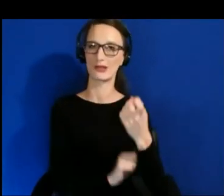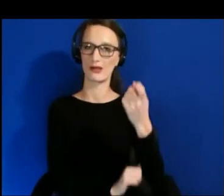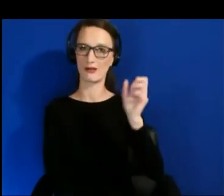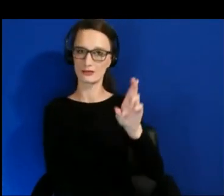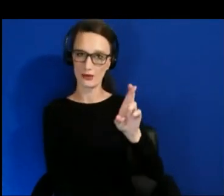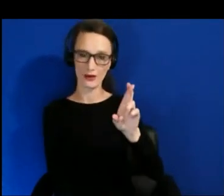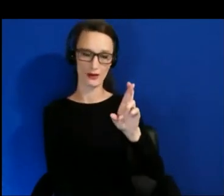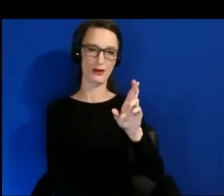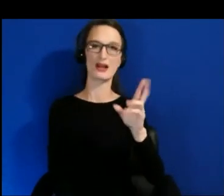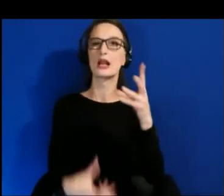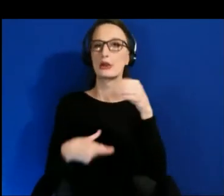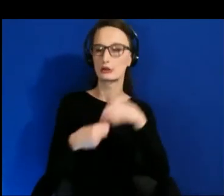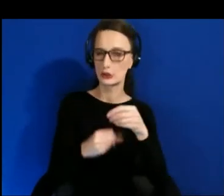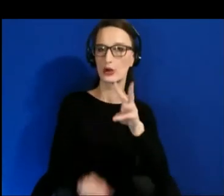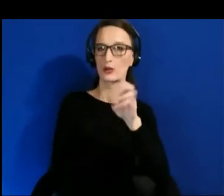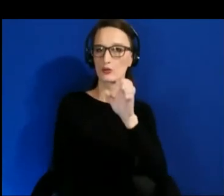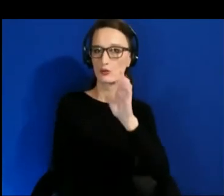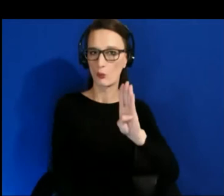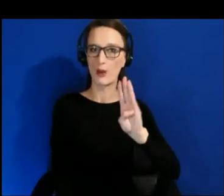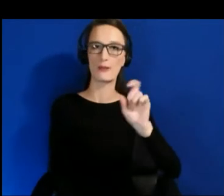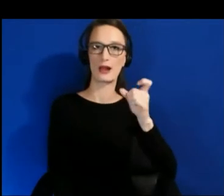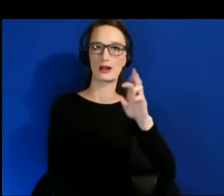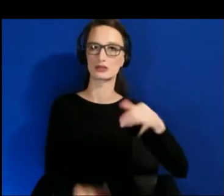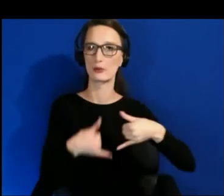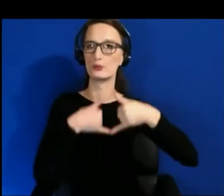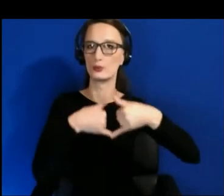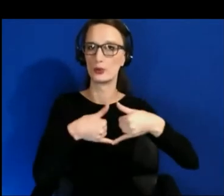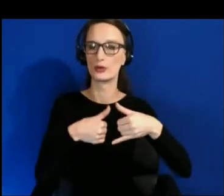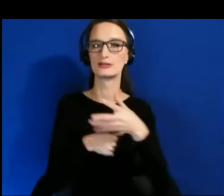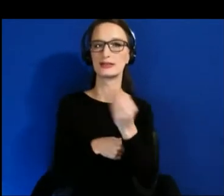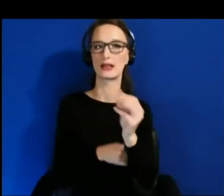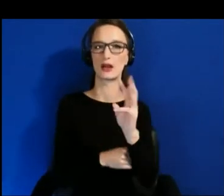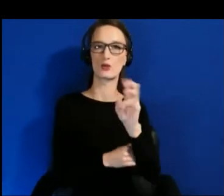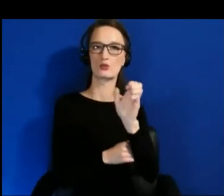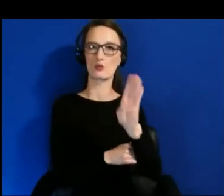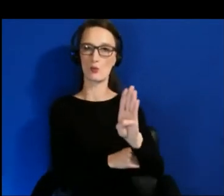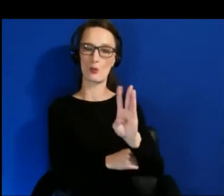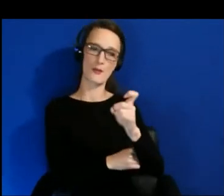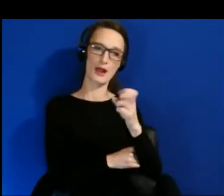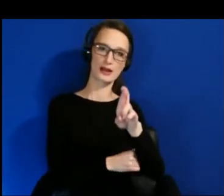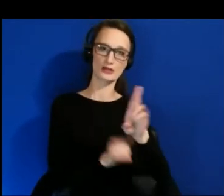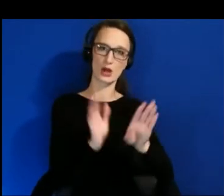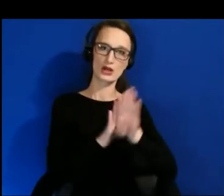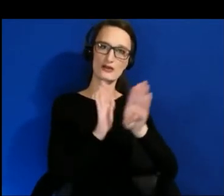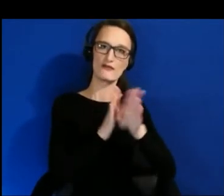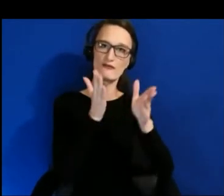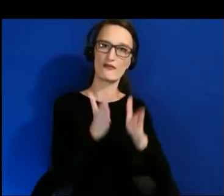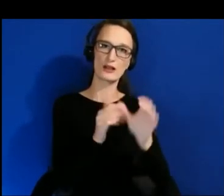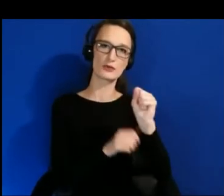XR awards, and the web XR developer summit, so all of these initiatives and efforts are